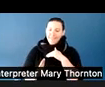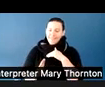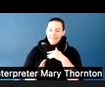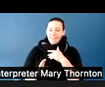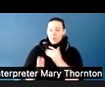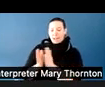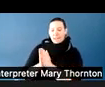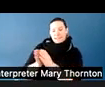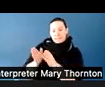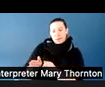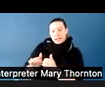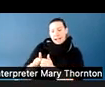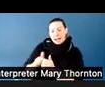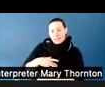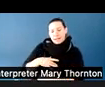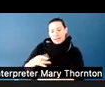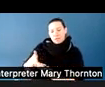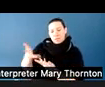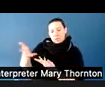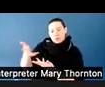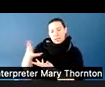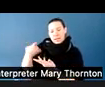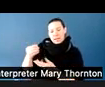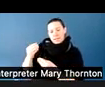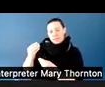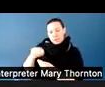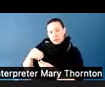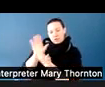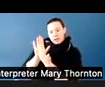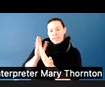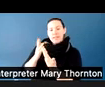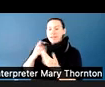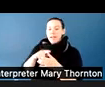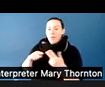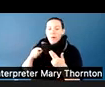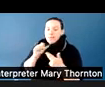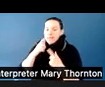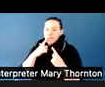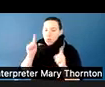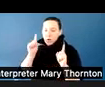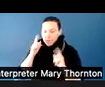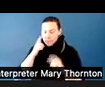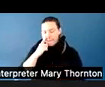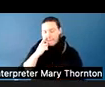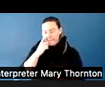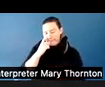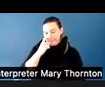and what doesn't work for them. We can also think about-- and really actively engaging and sharing--